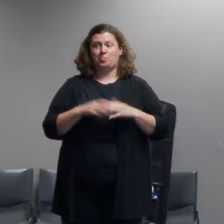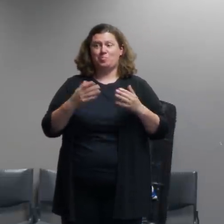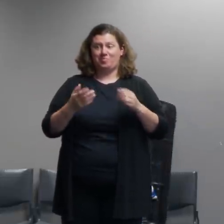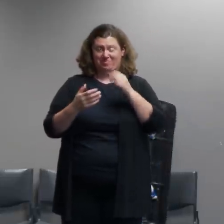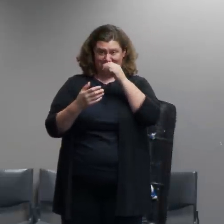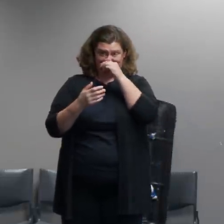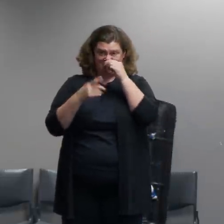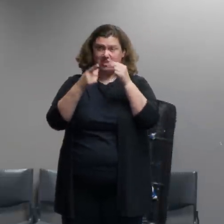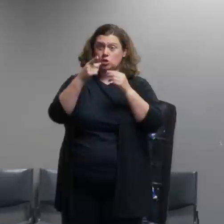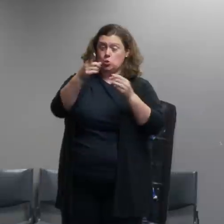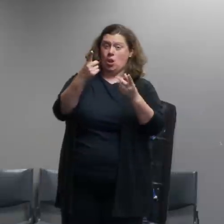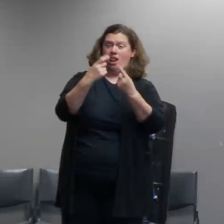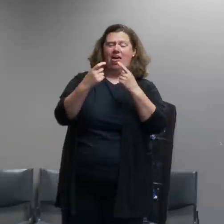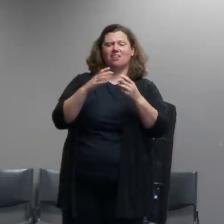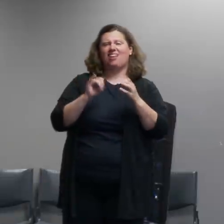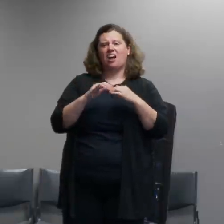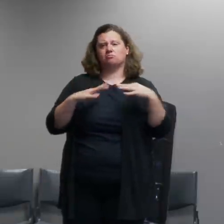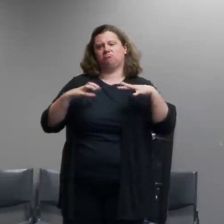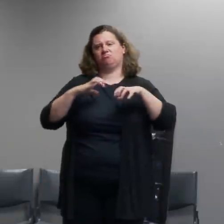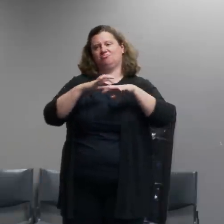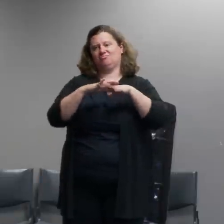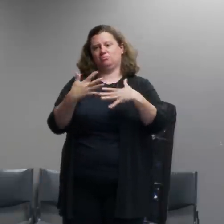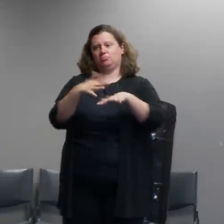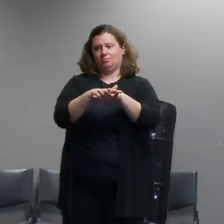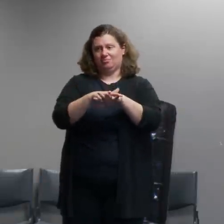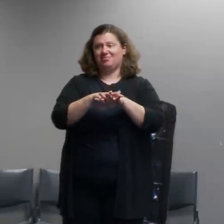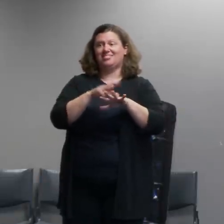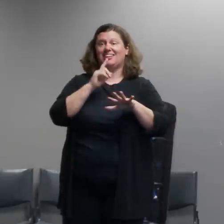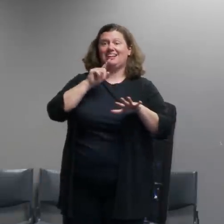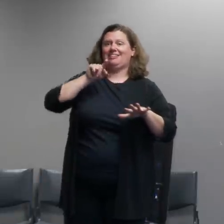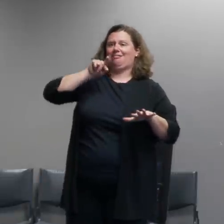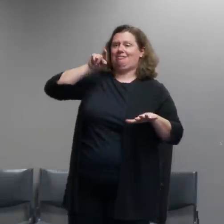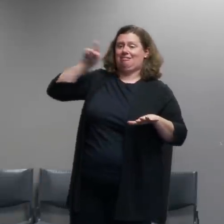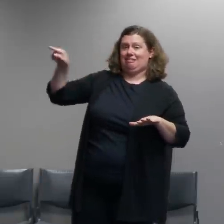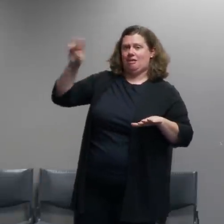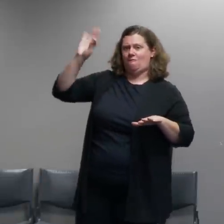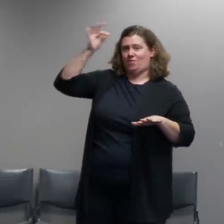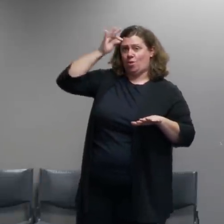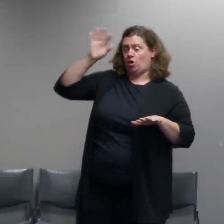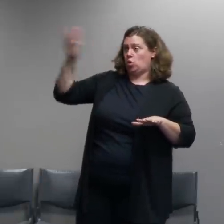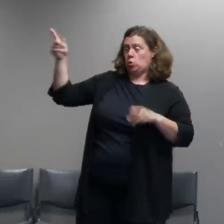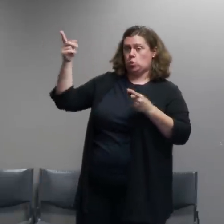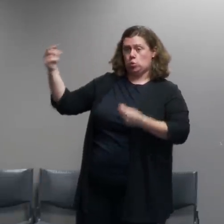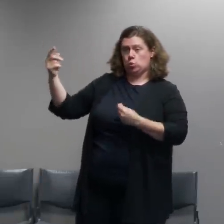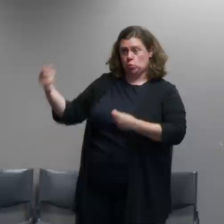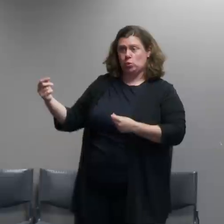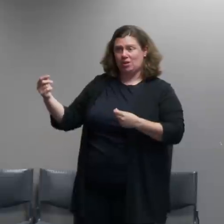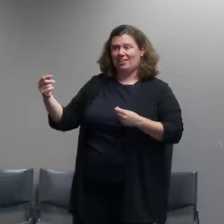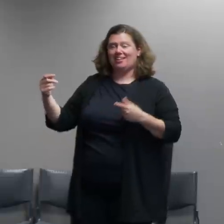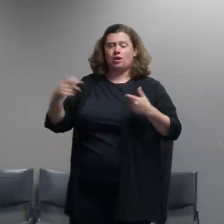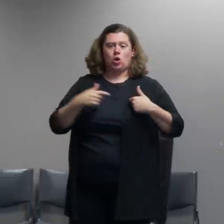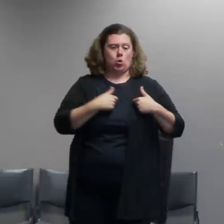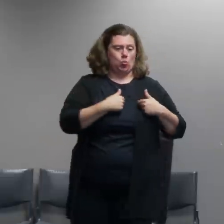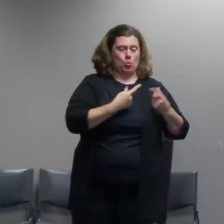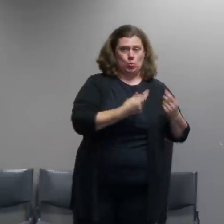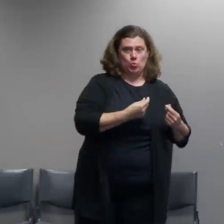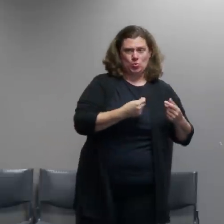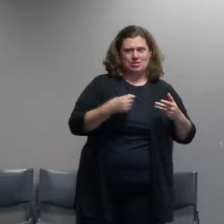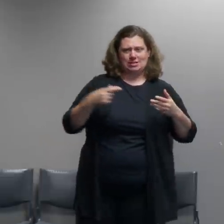for us and we try to deal with that complication the way we did through the relationships that we have with these folks who are part of a